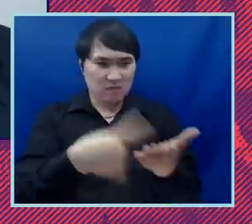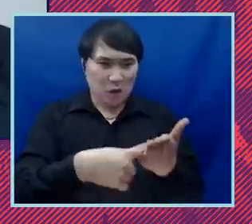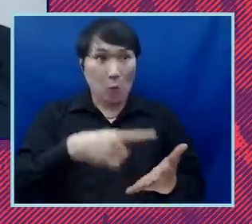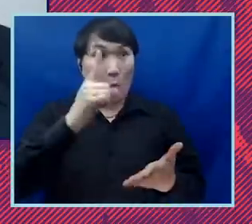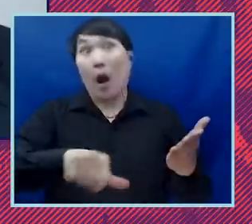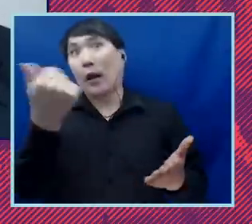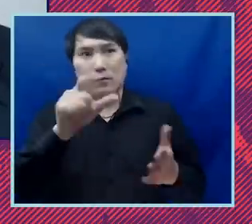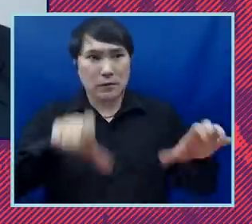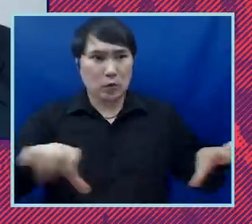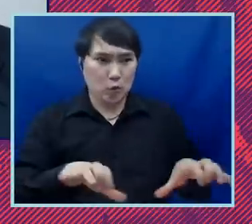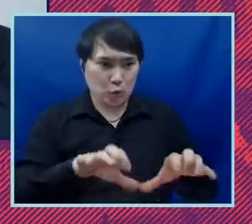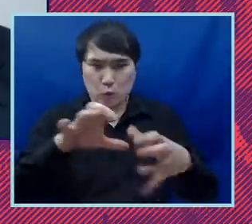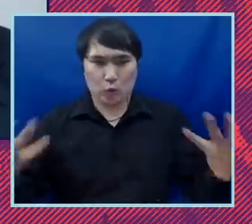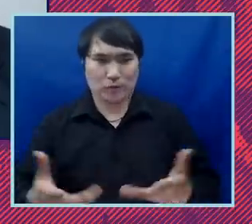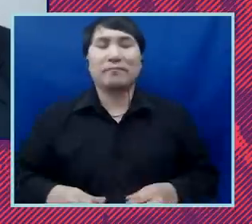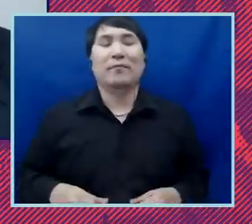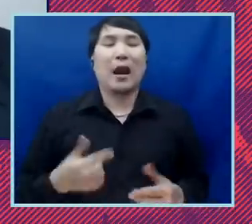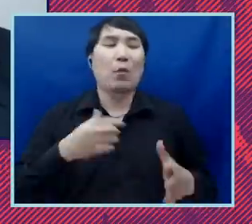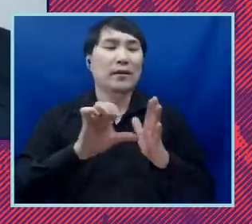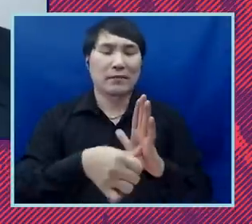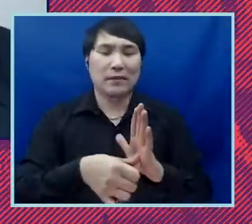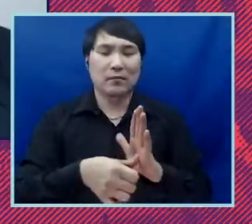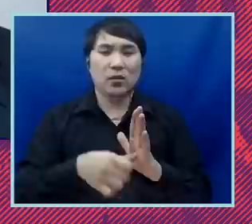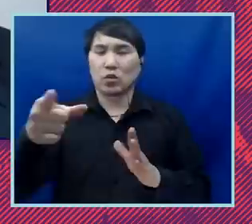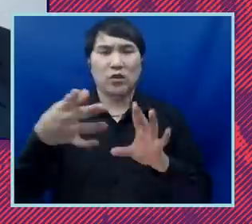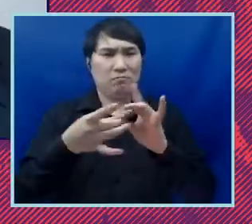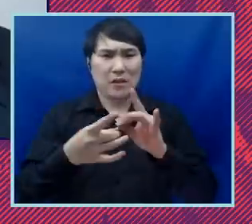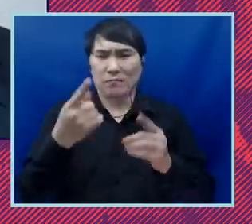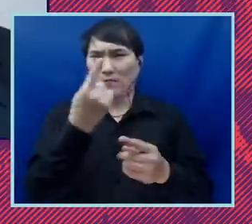thing I would punctuate is that these issues that you just outlined, whether it's the border wall